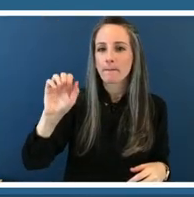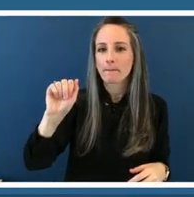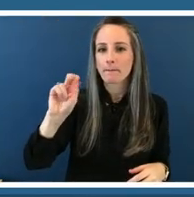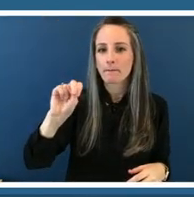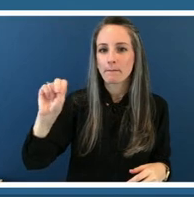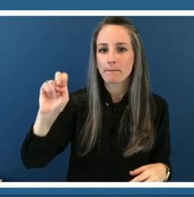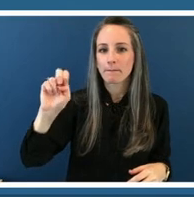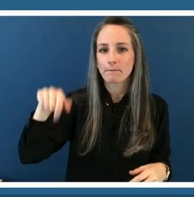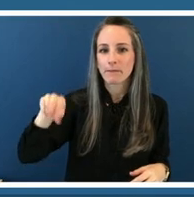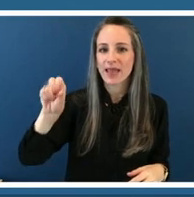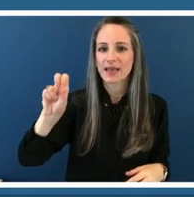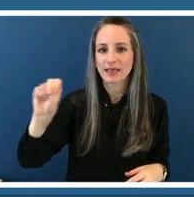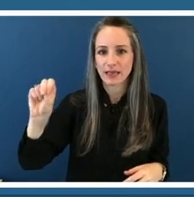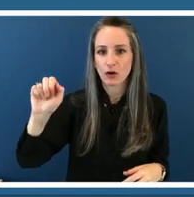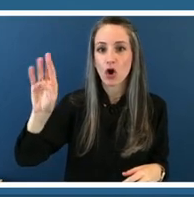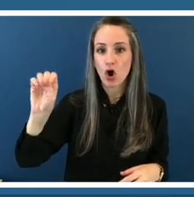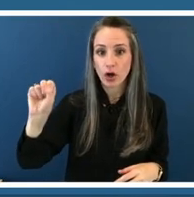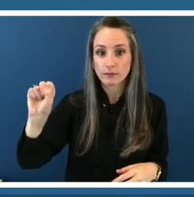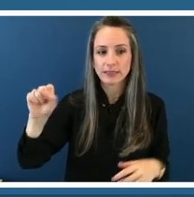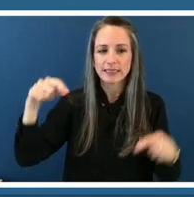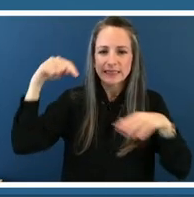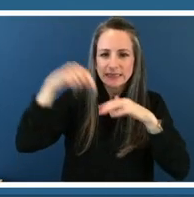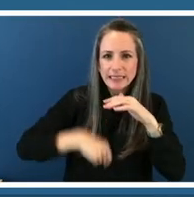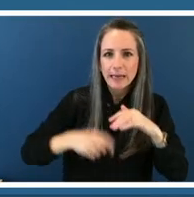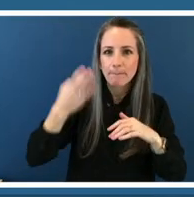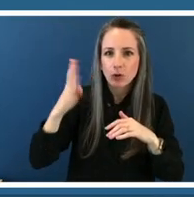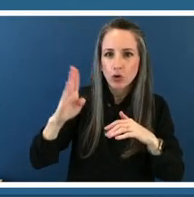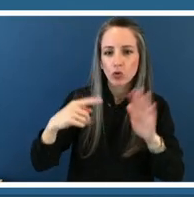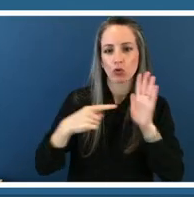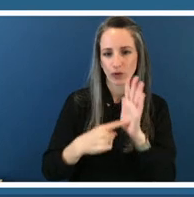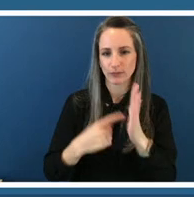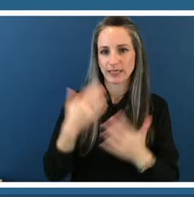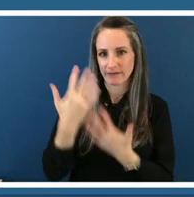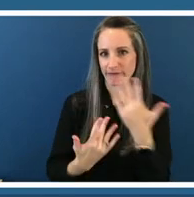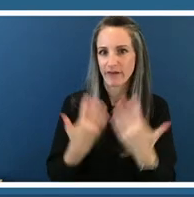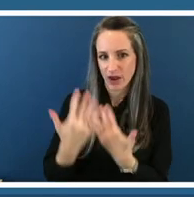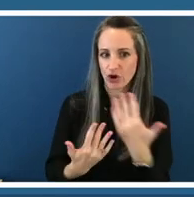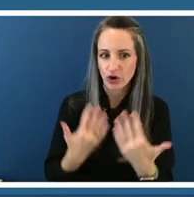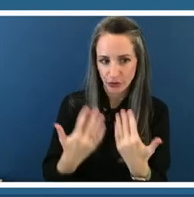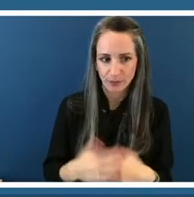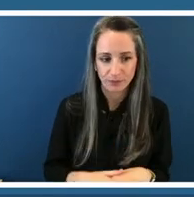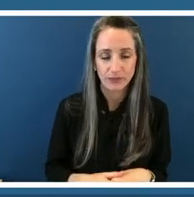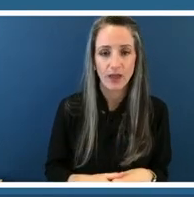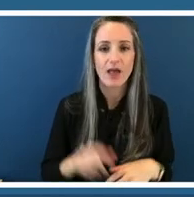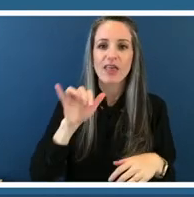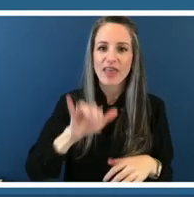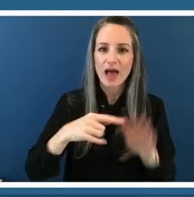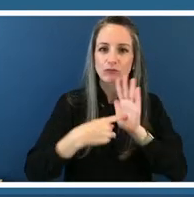fire so in referencing america's long